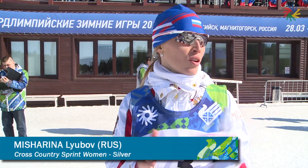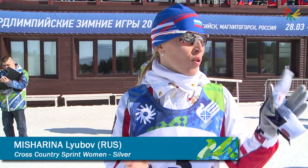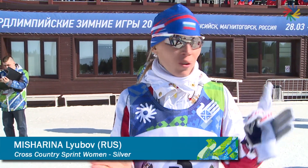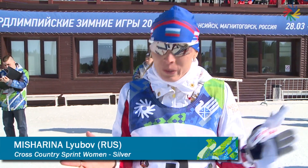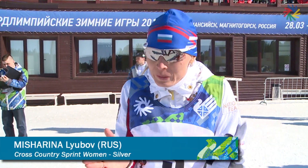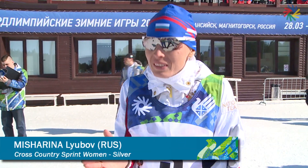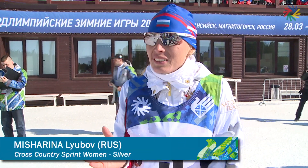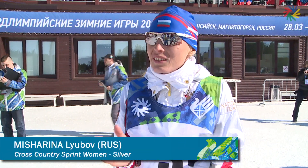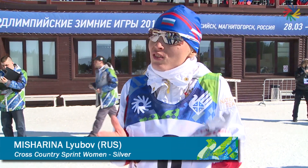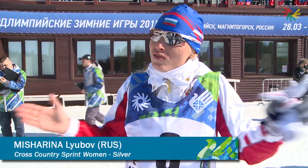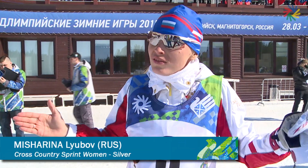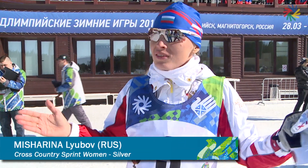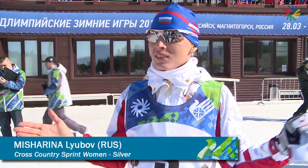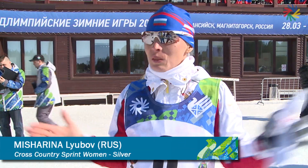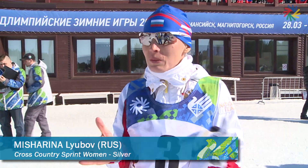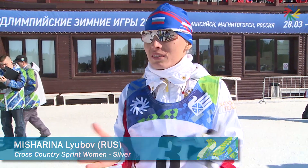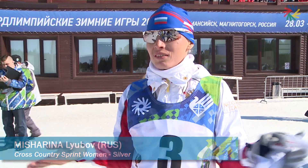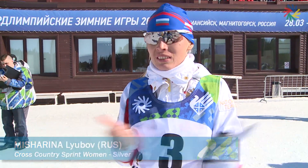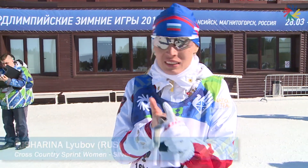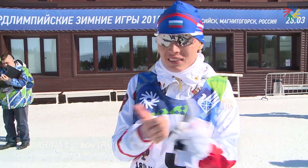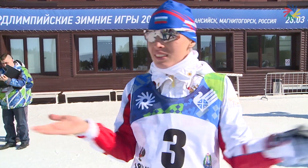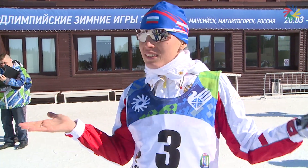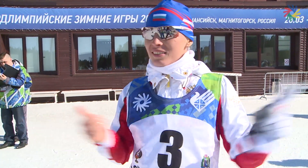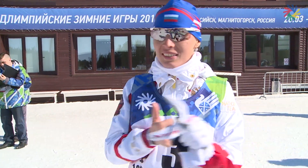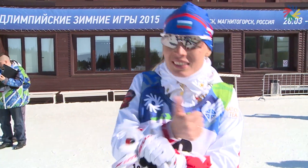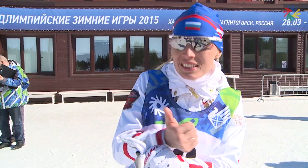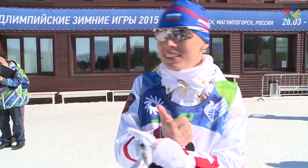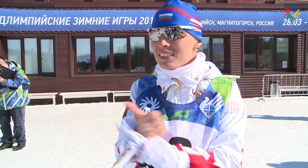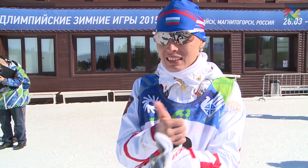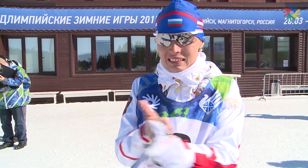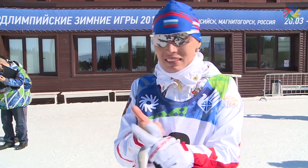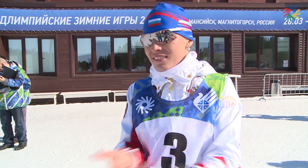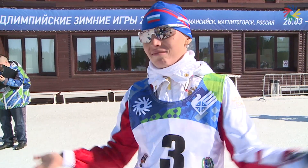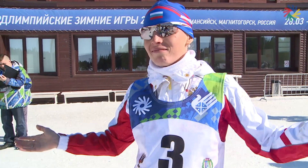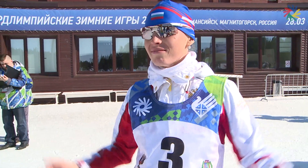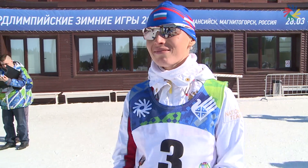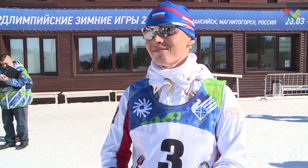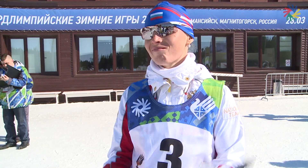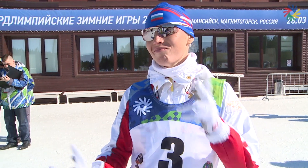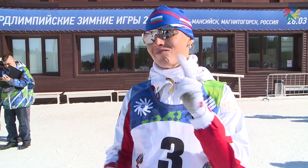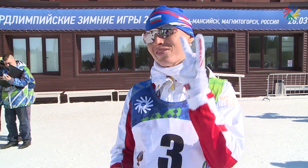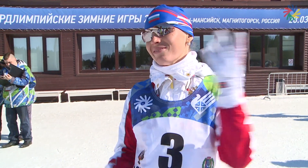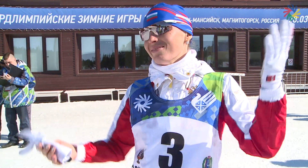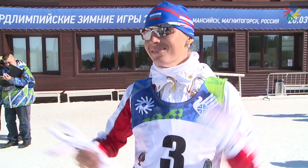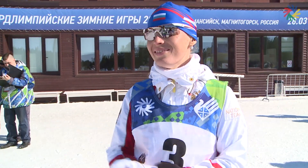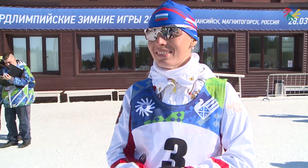Whew, this was a smaller course than I anticipated which made the race challenging as we were too close to each other…and I finished second.